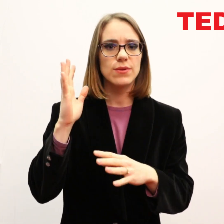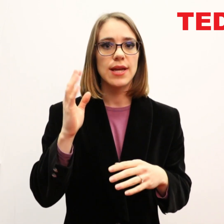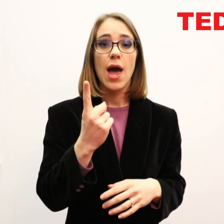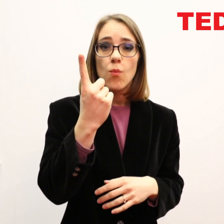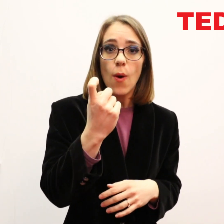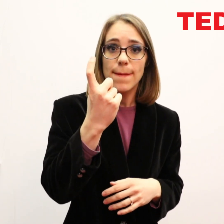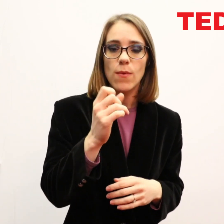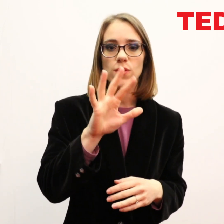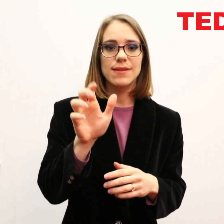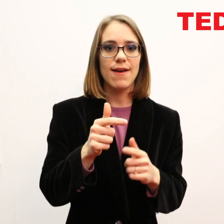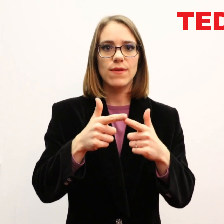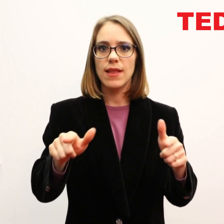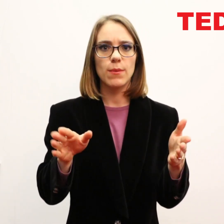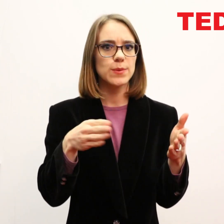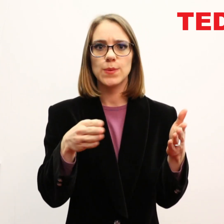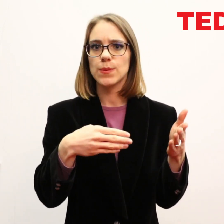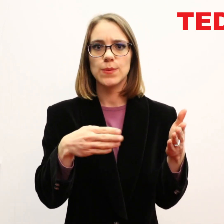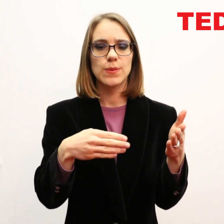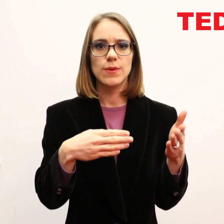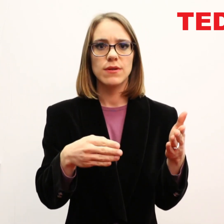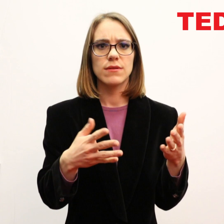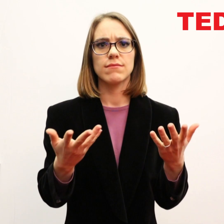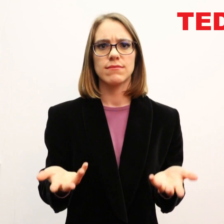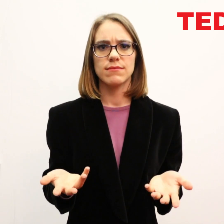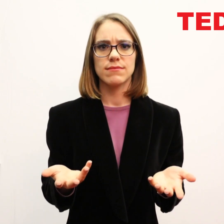and South African Sign Language are absent from the syllabus.